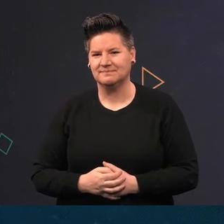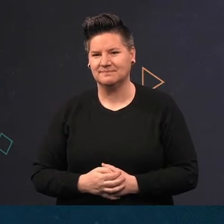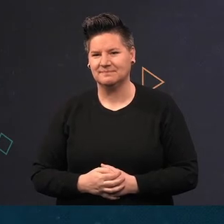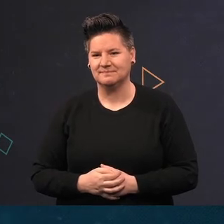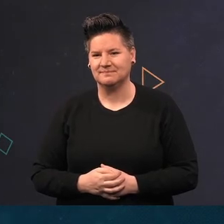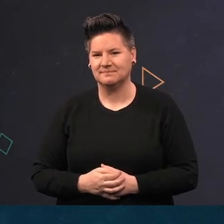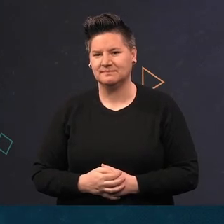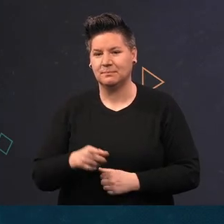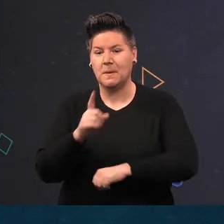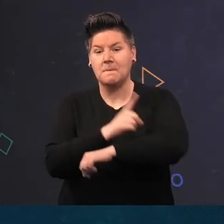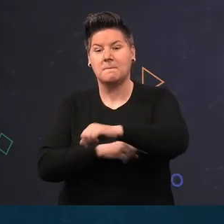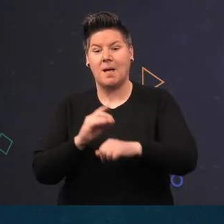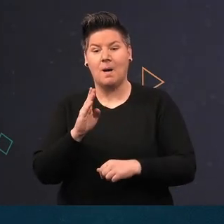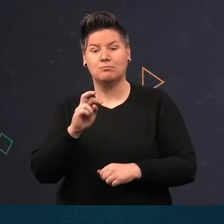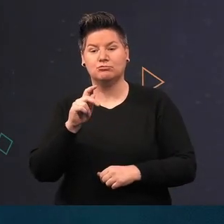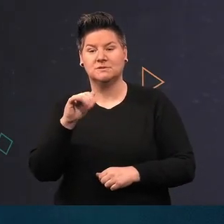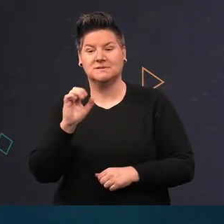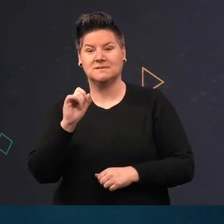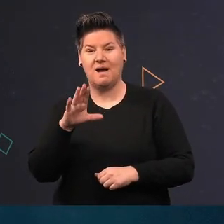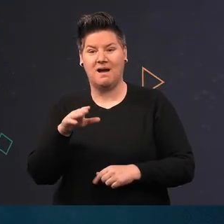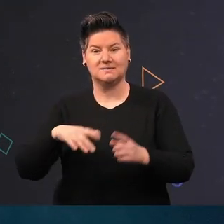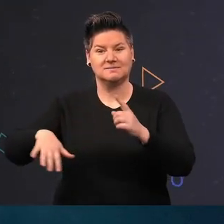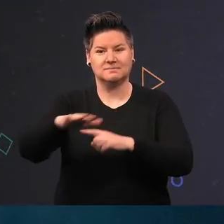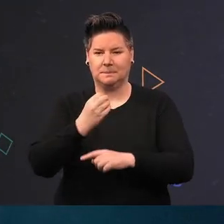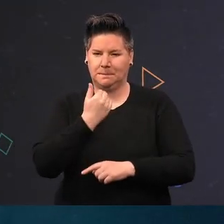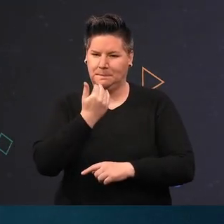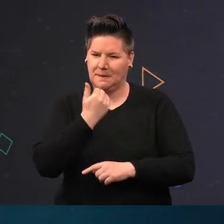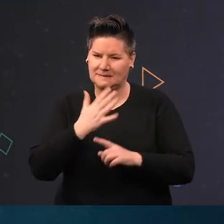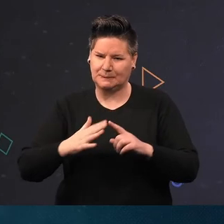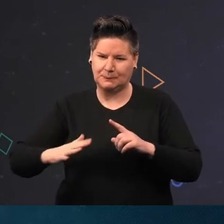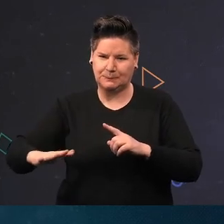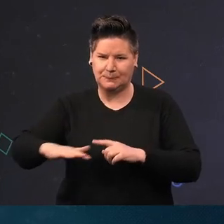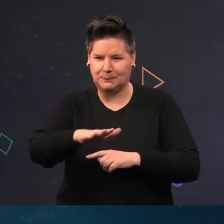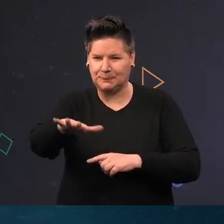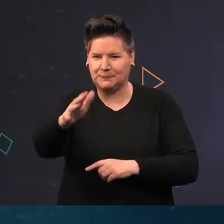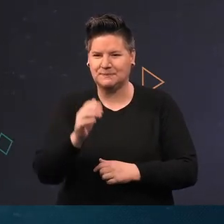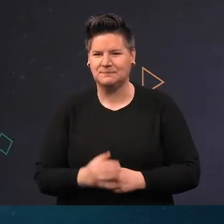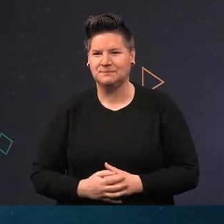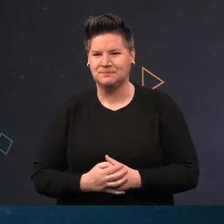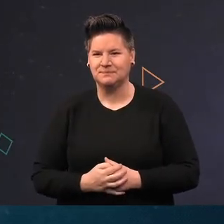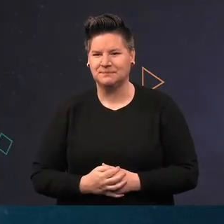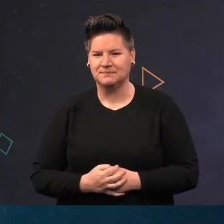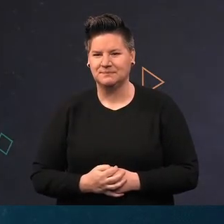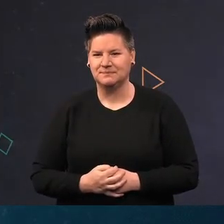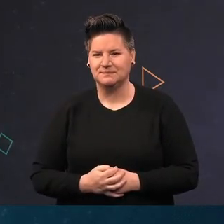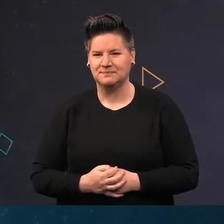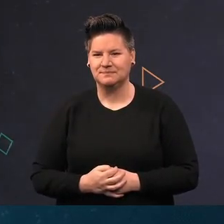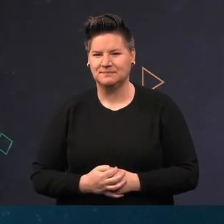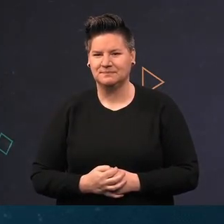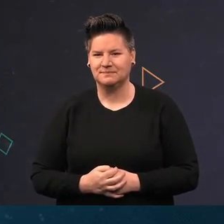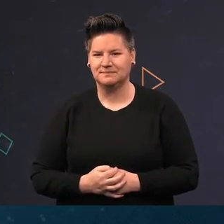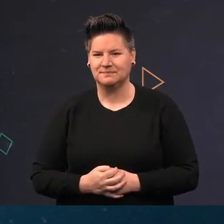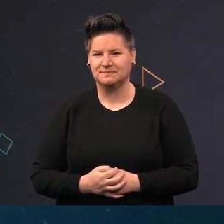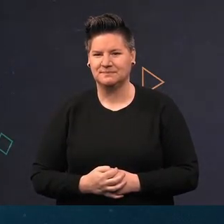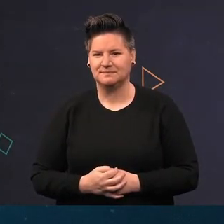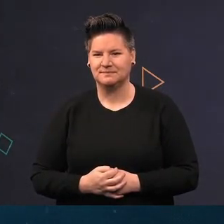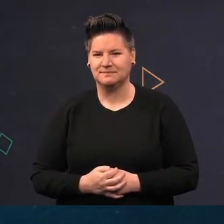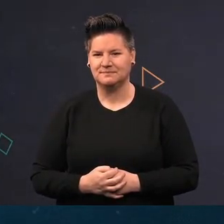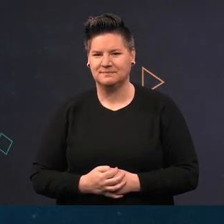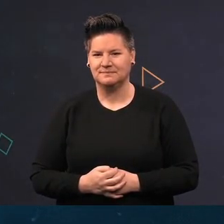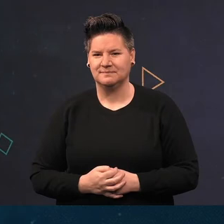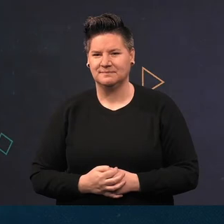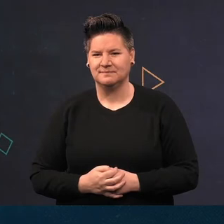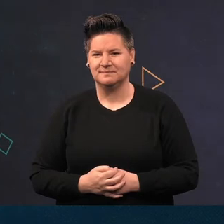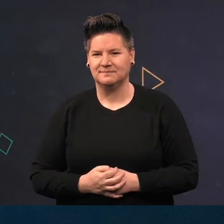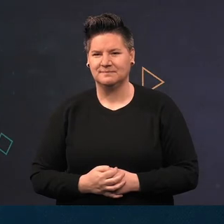Black brittlestars aplenty